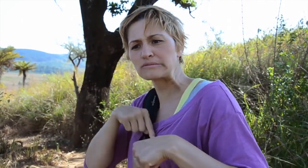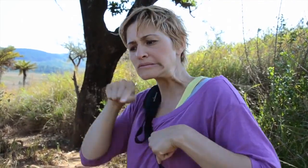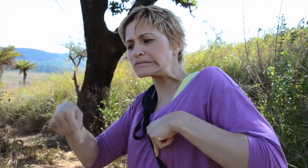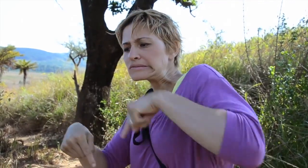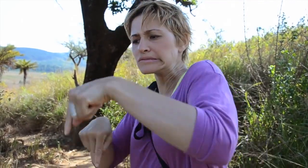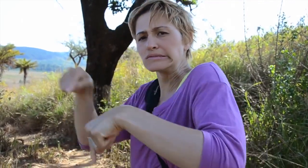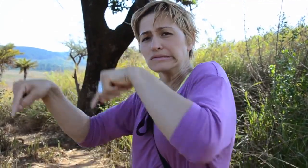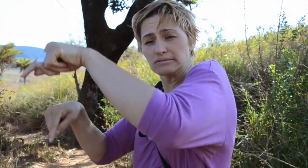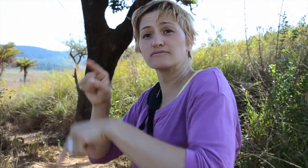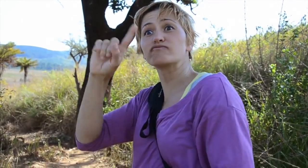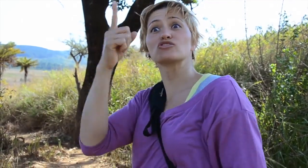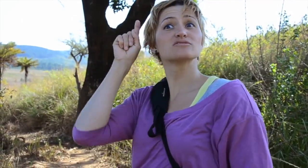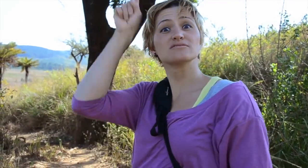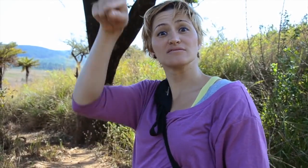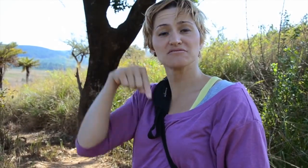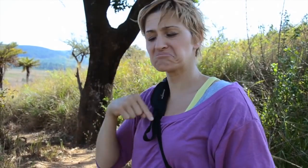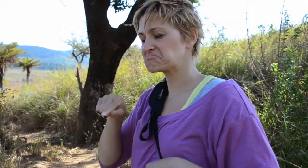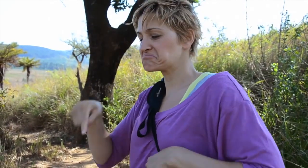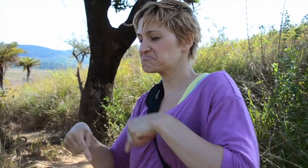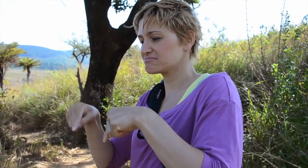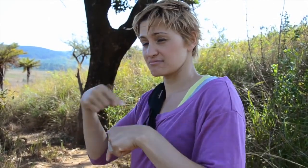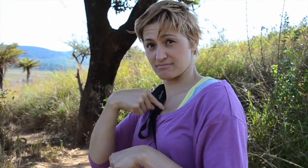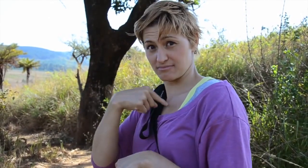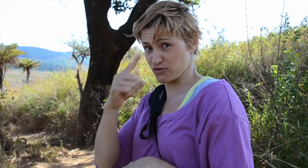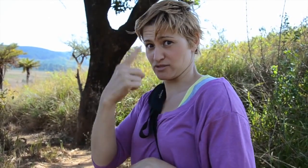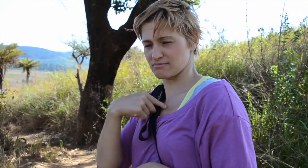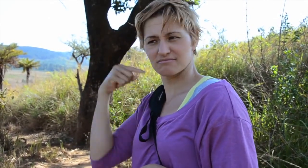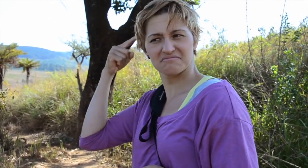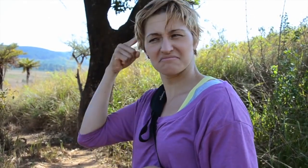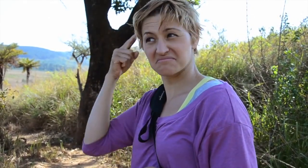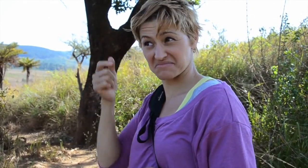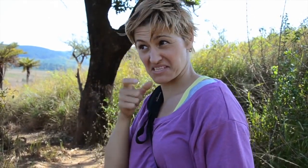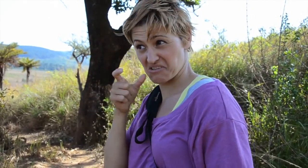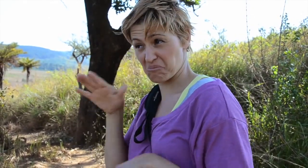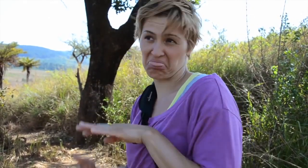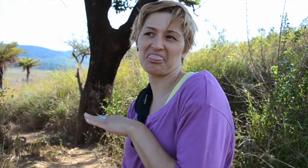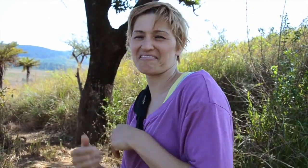Back there, while crossing on rocks over water, in my mind, I wondered if Darren would